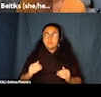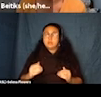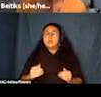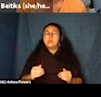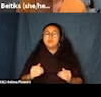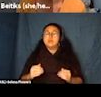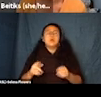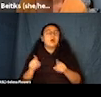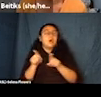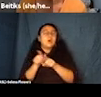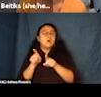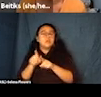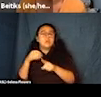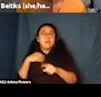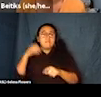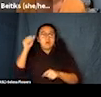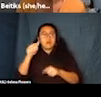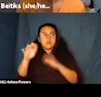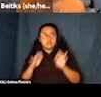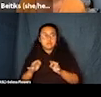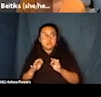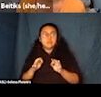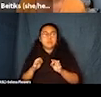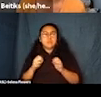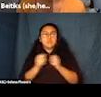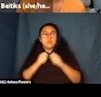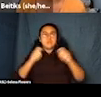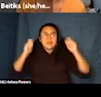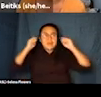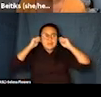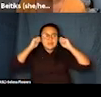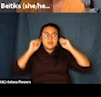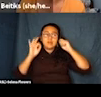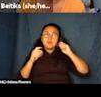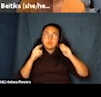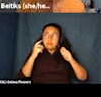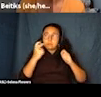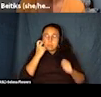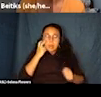films or provided live audio description via head sets so that a blind or vision impaired person has access to